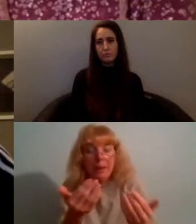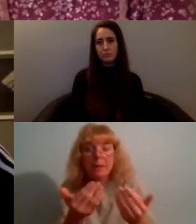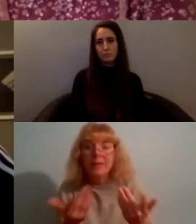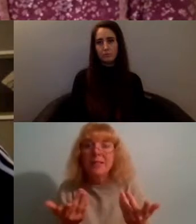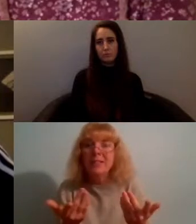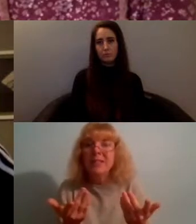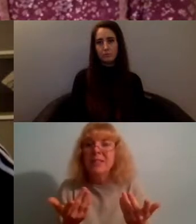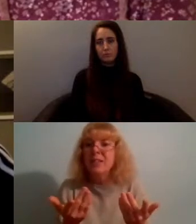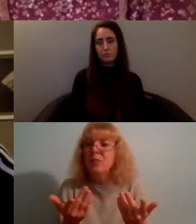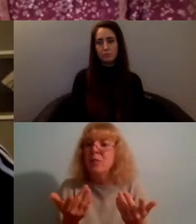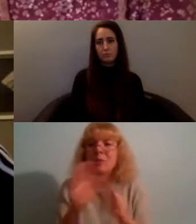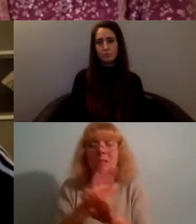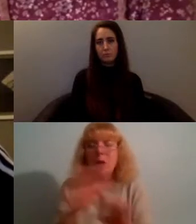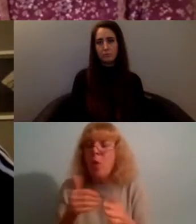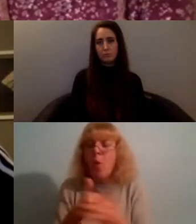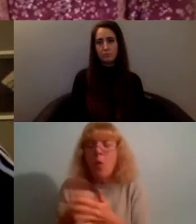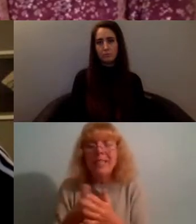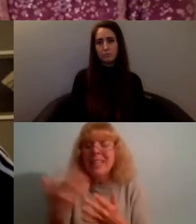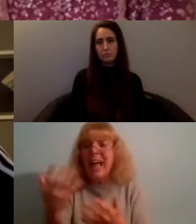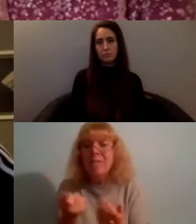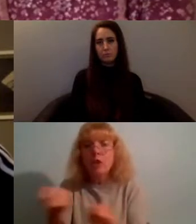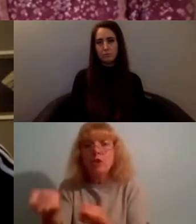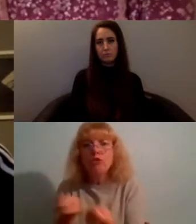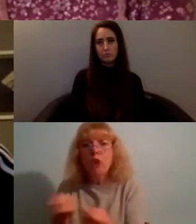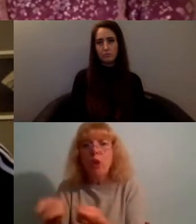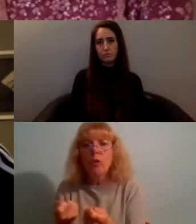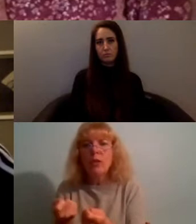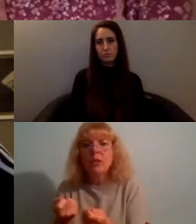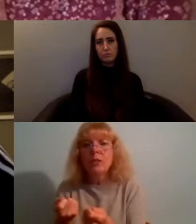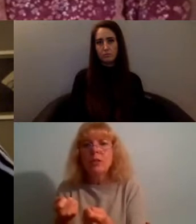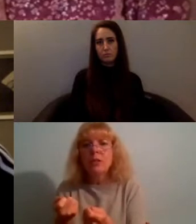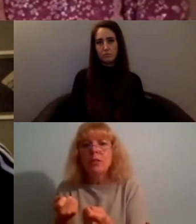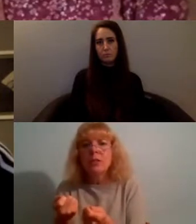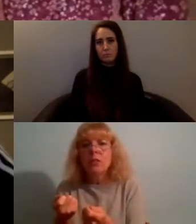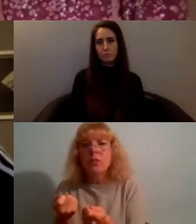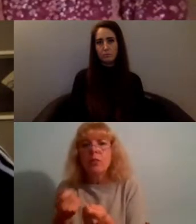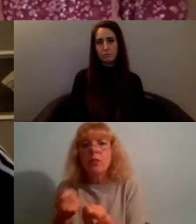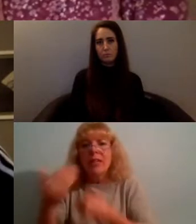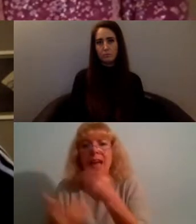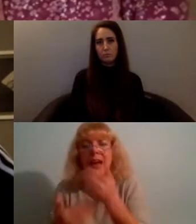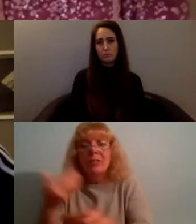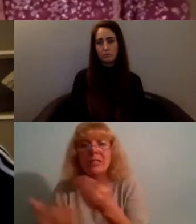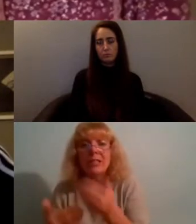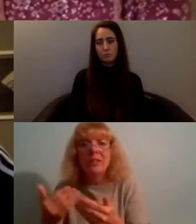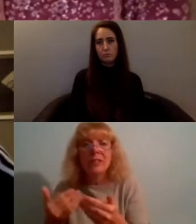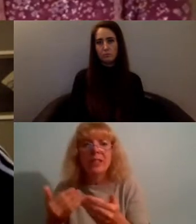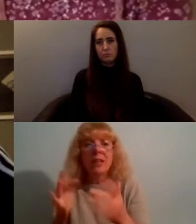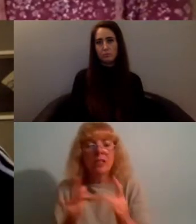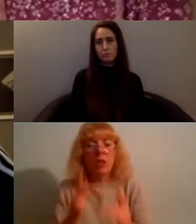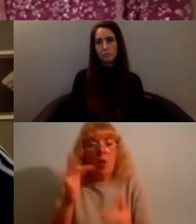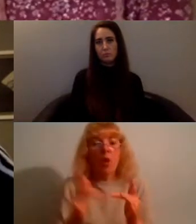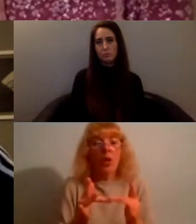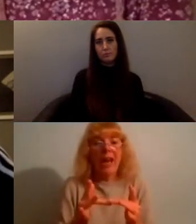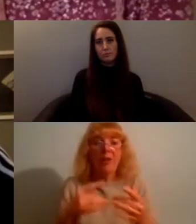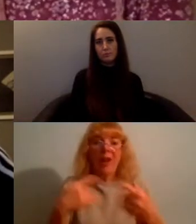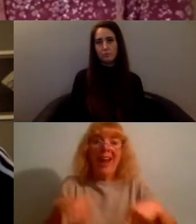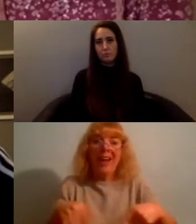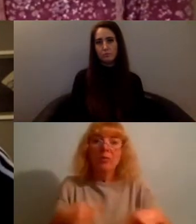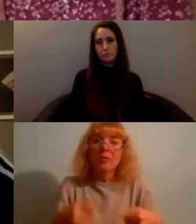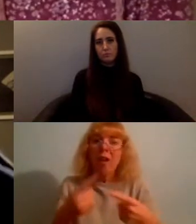always have control over the narrative and that maybe being online affords us that...um yeah